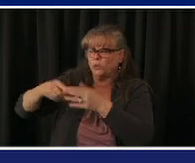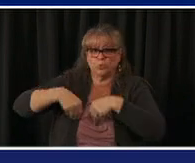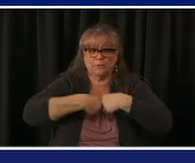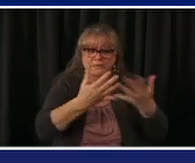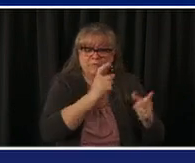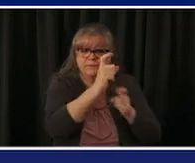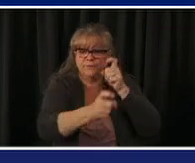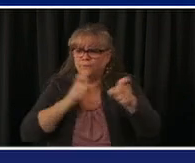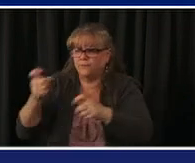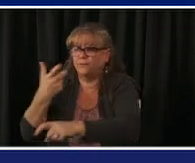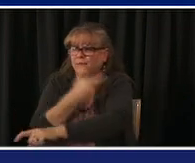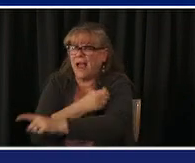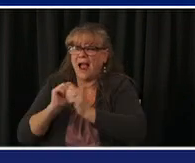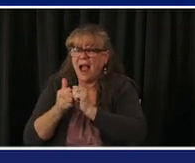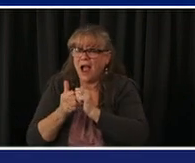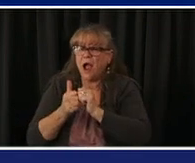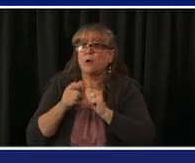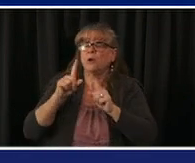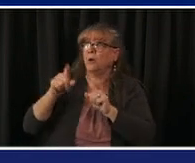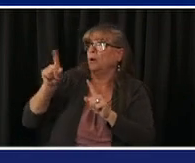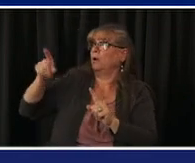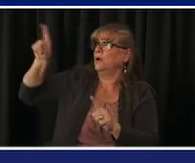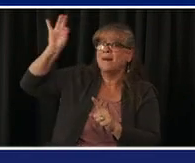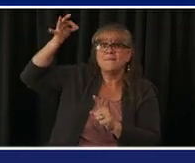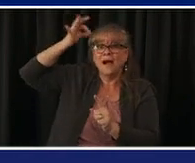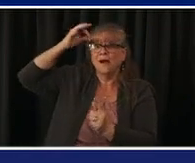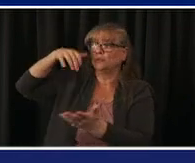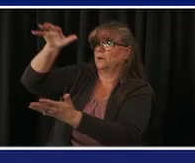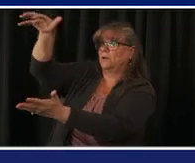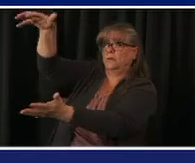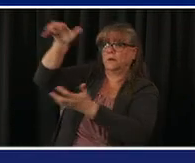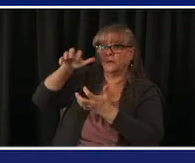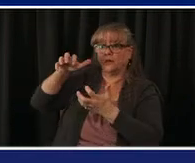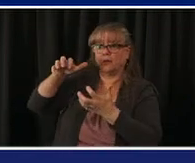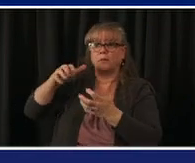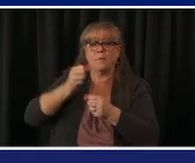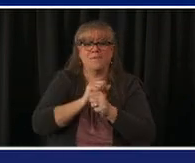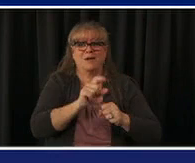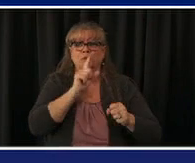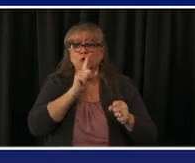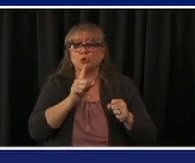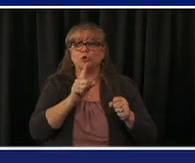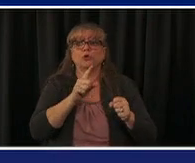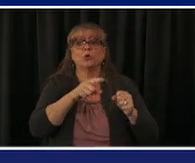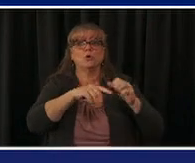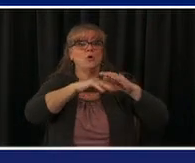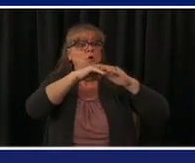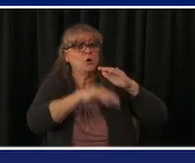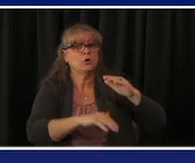serve some of the medically underserved coloradans remember ending the pandemic for uh all of us ends